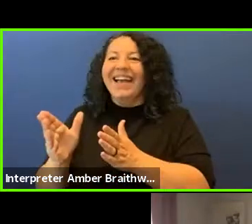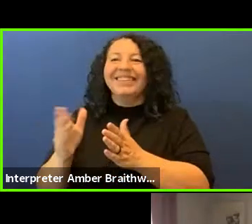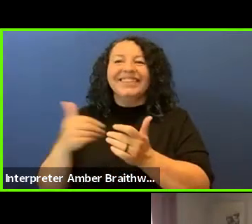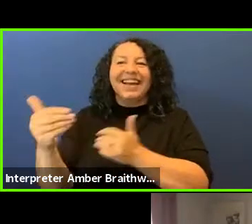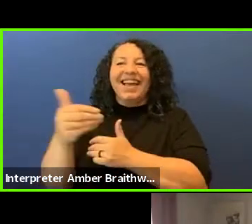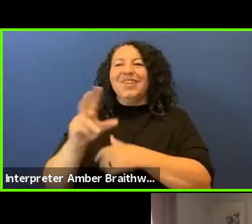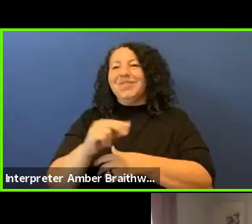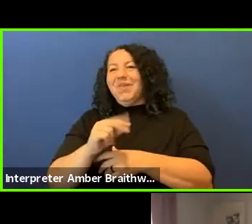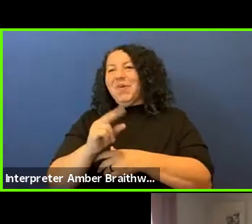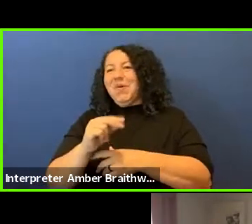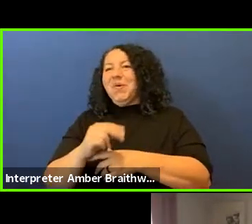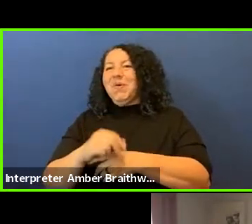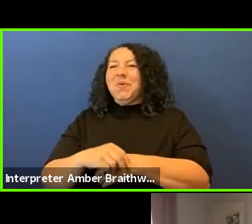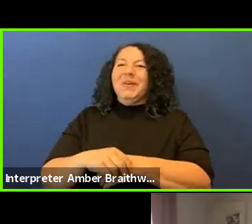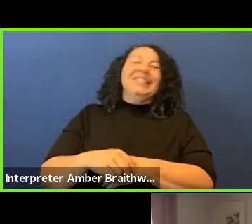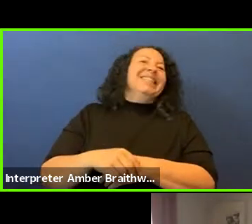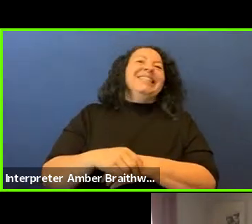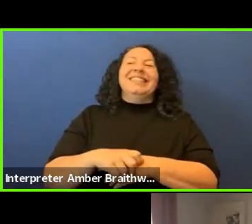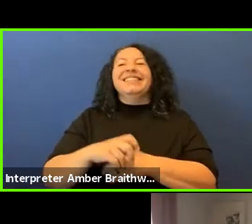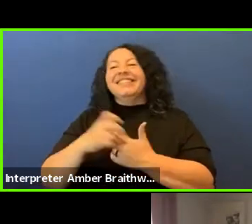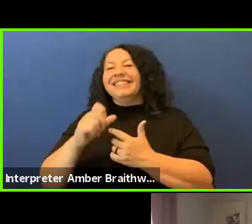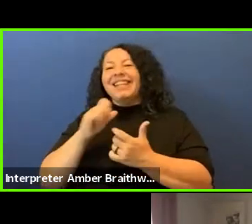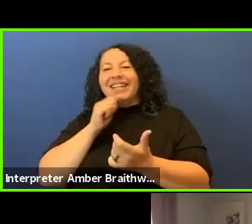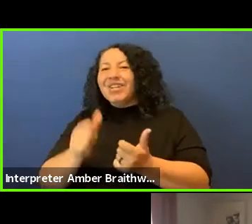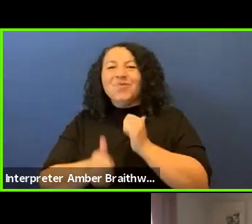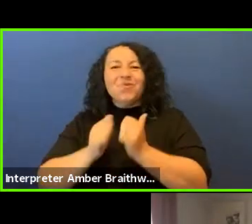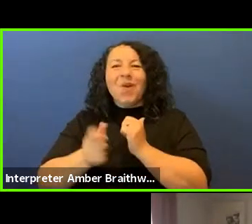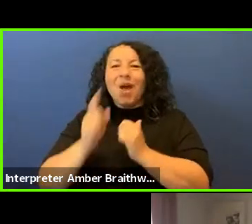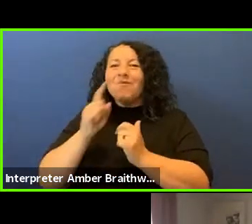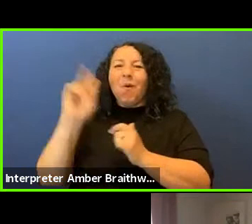and I didn't run for political office the way that I thought I would.